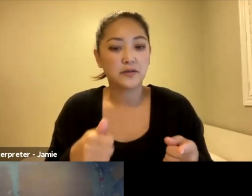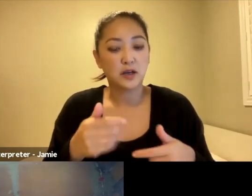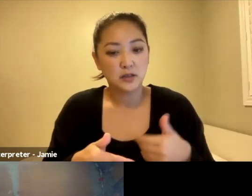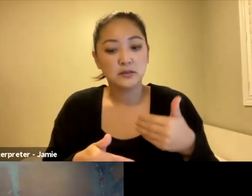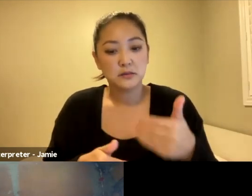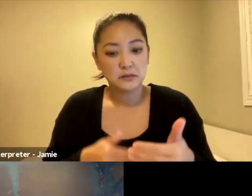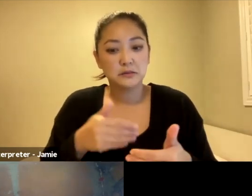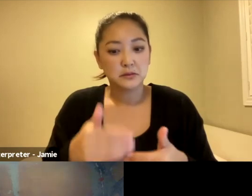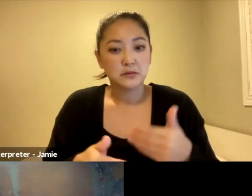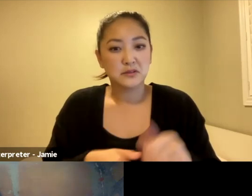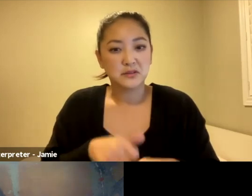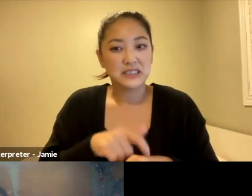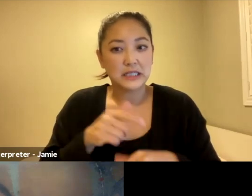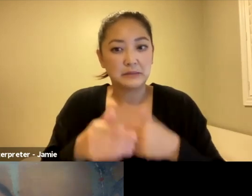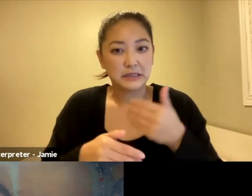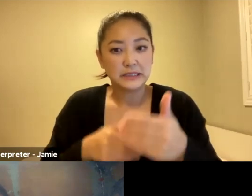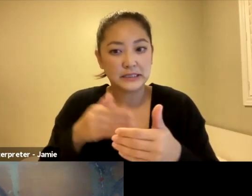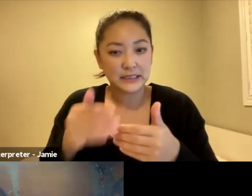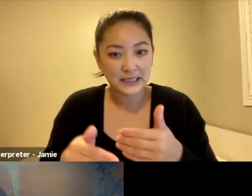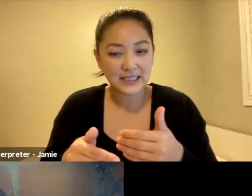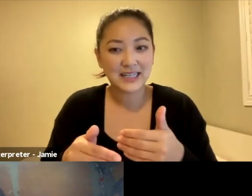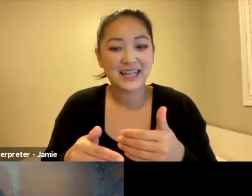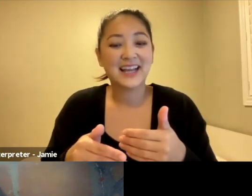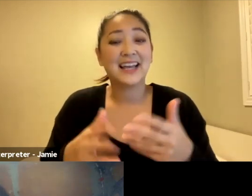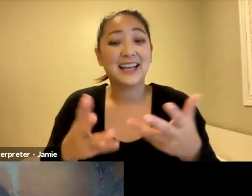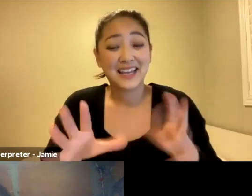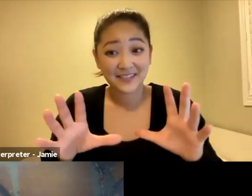when we finish the film, editing was also a matter of patience.